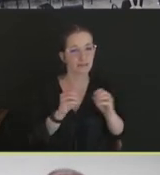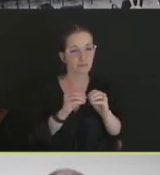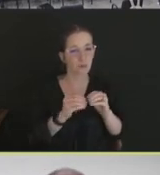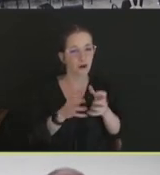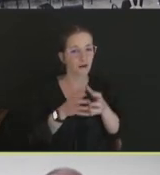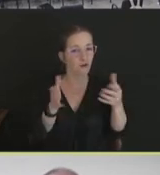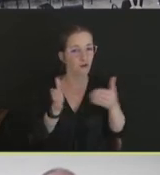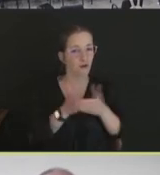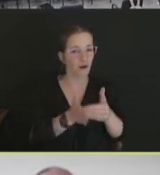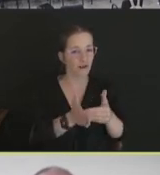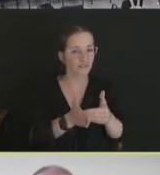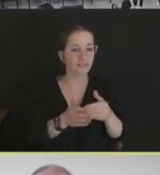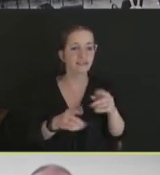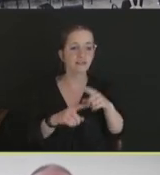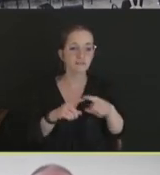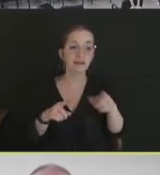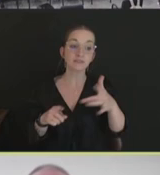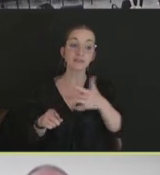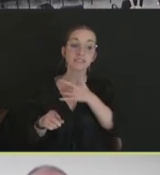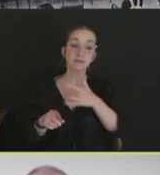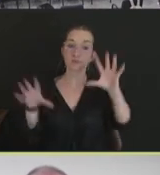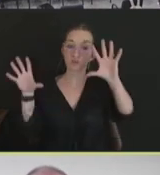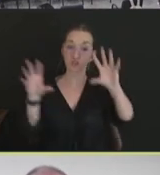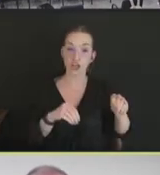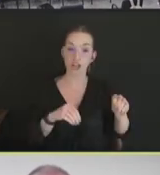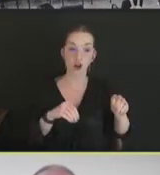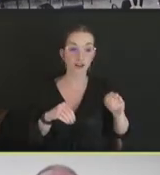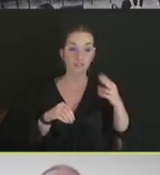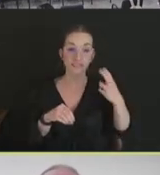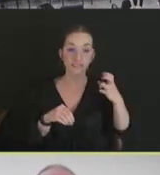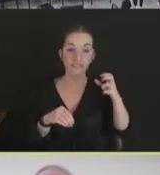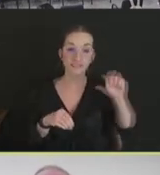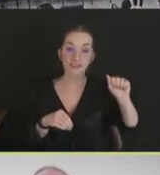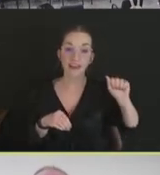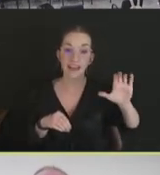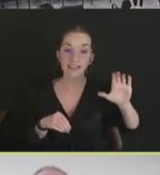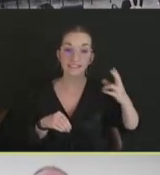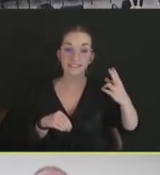succumb from hyperthermia, or high body temperature there, so. Next slide.